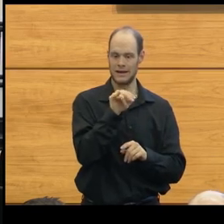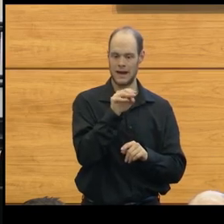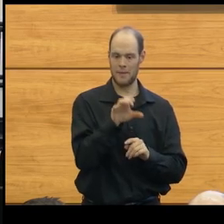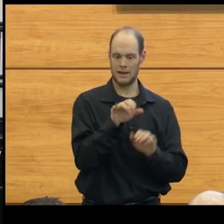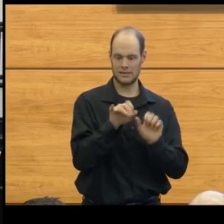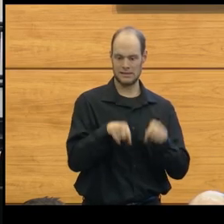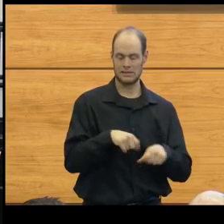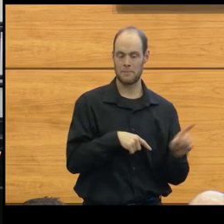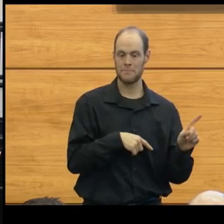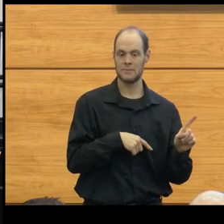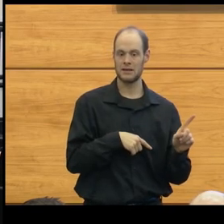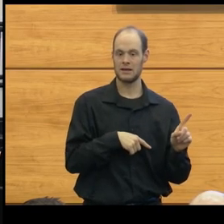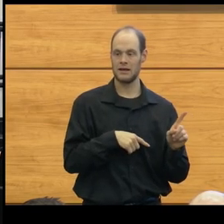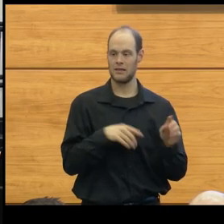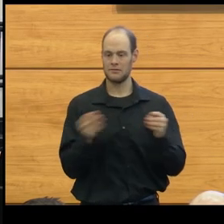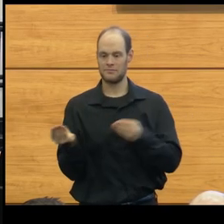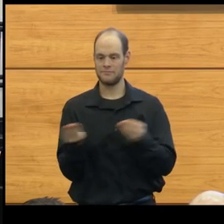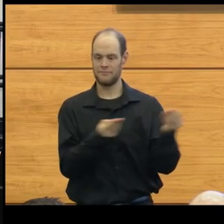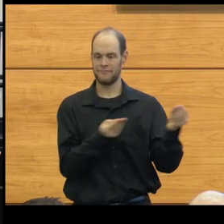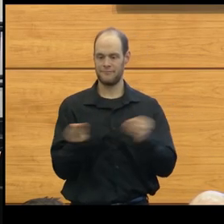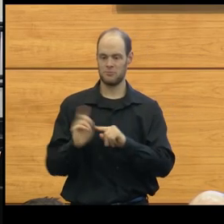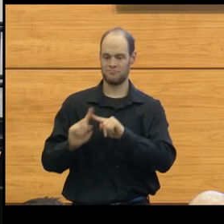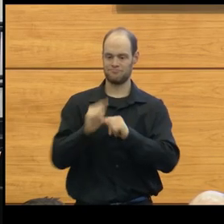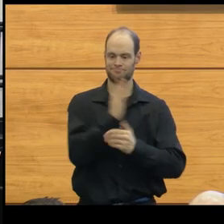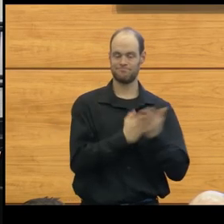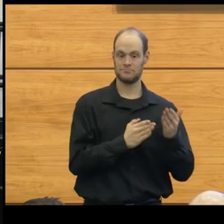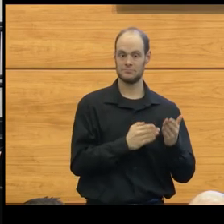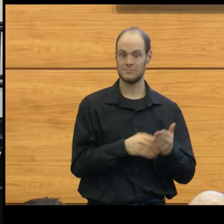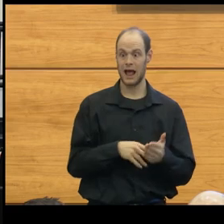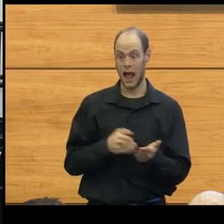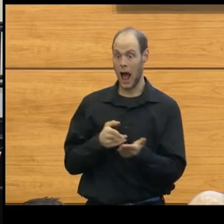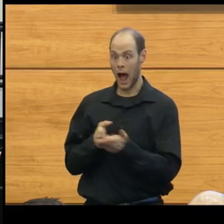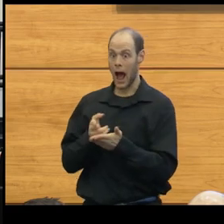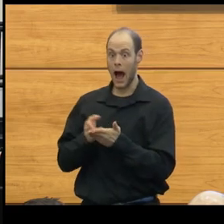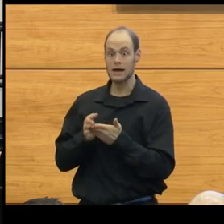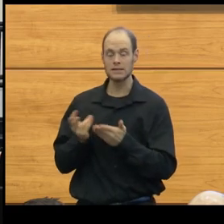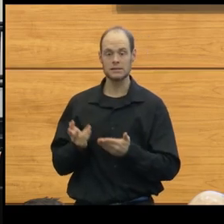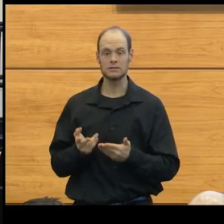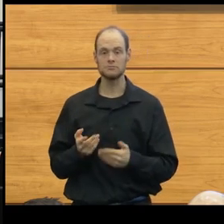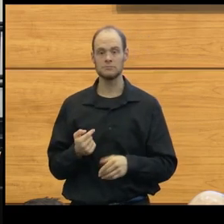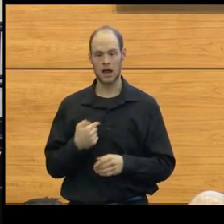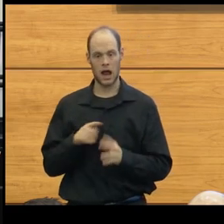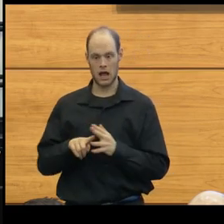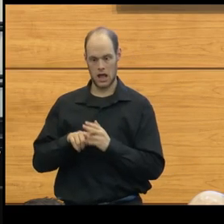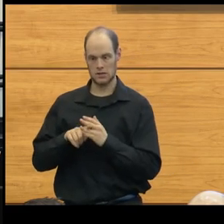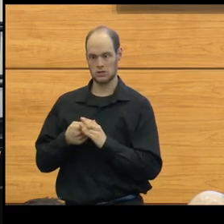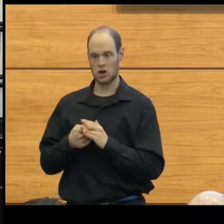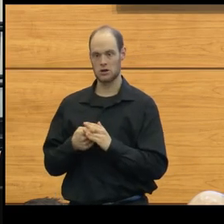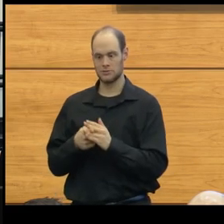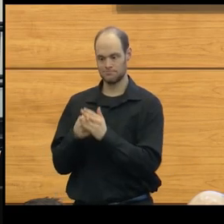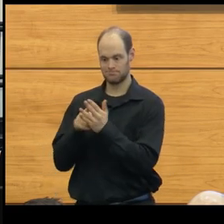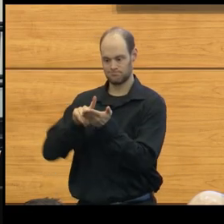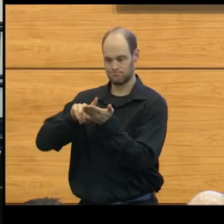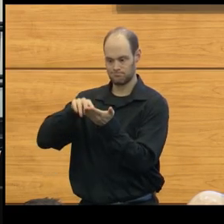and there's flow between various parts of it. To be honest with you, when I started studying to try,